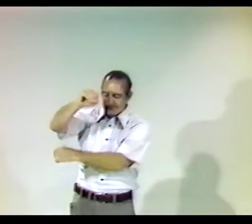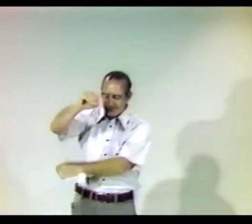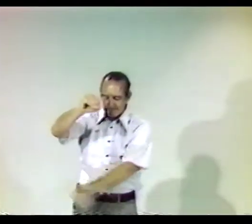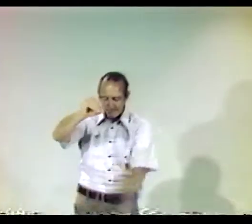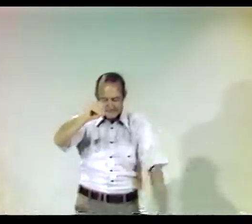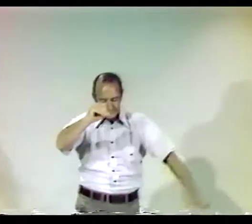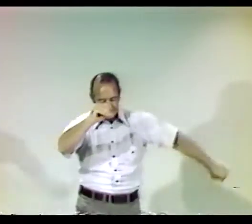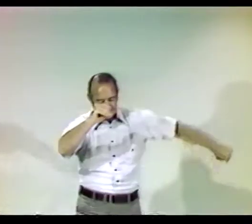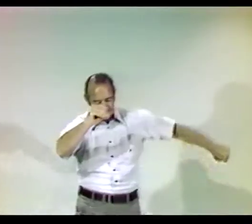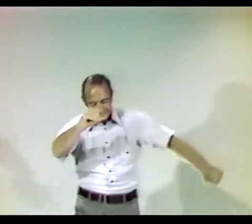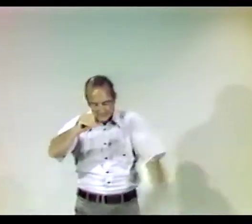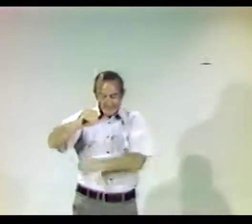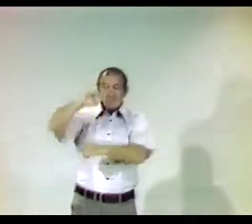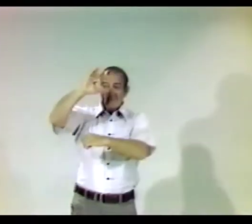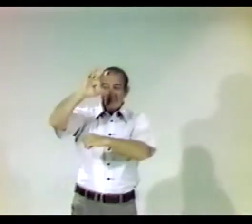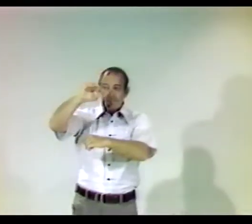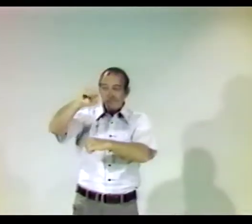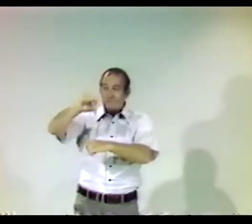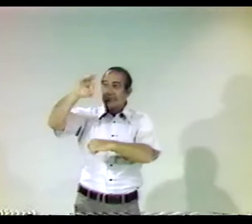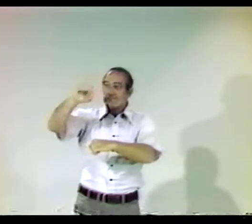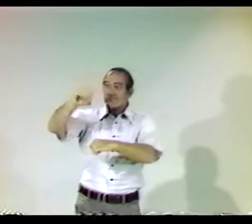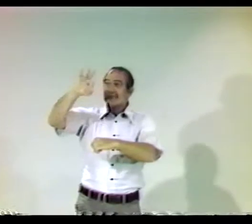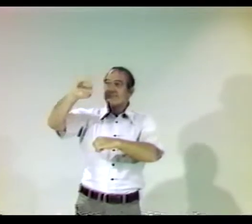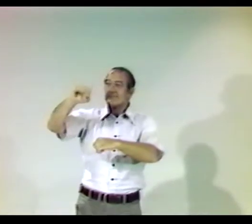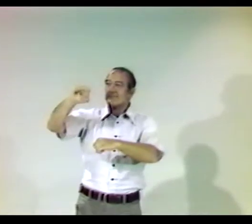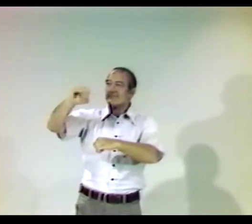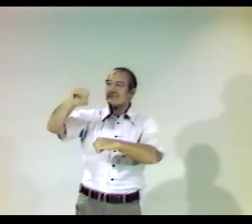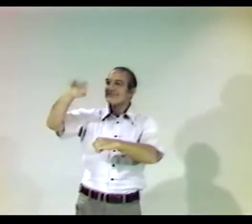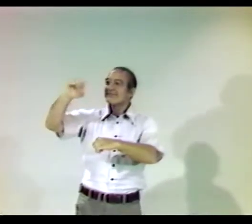AND THE GONG OF THE BELL RINGING,